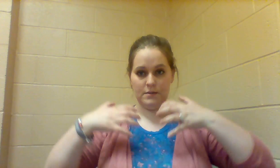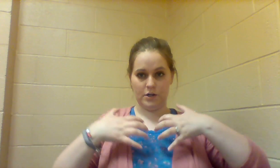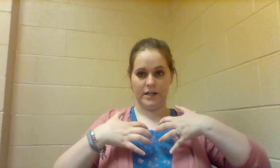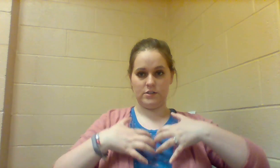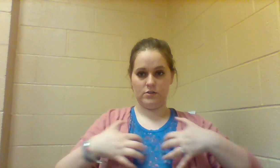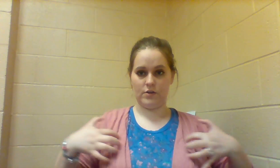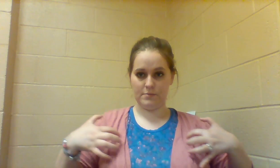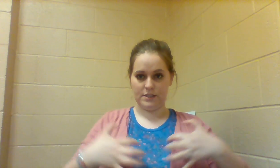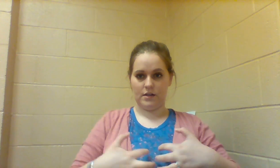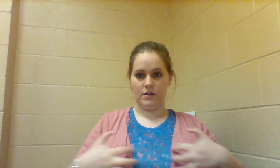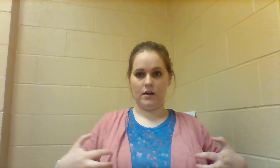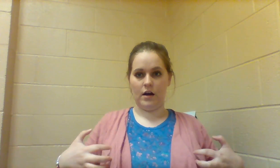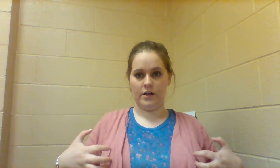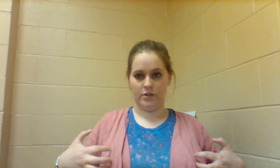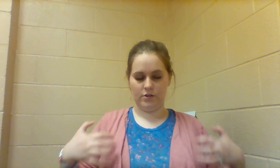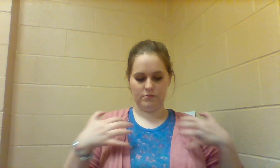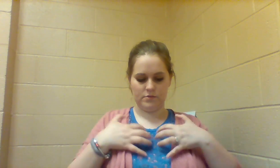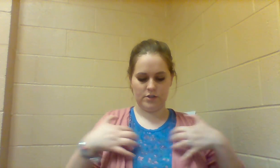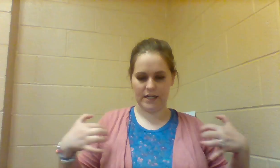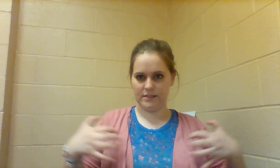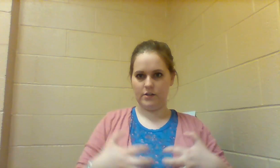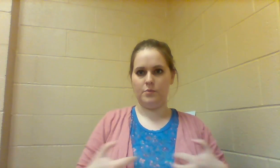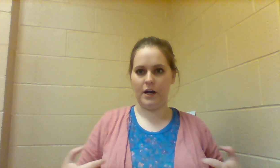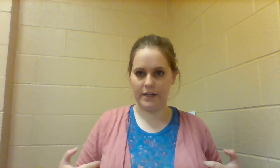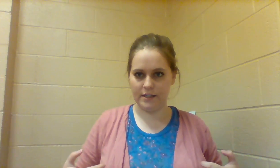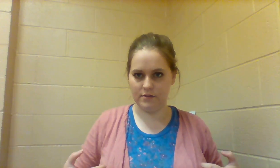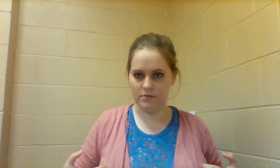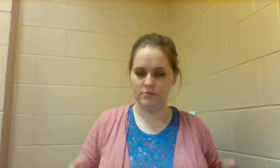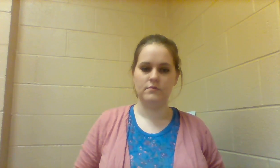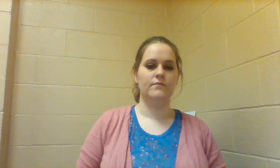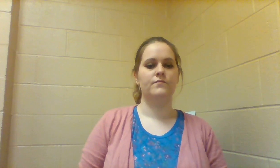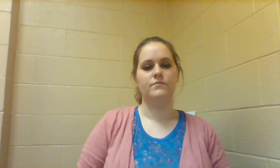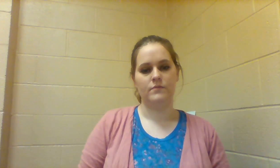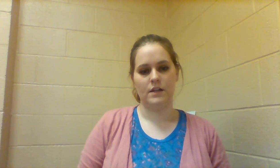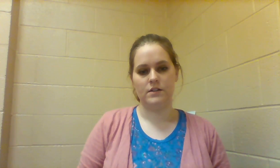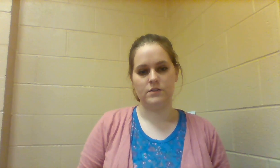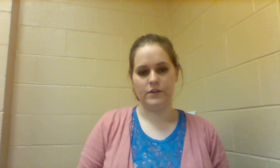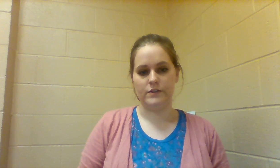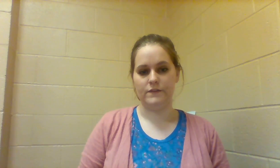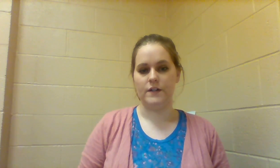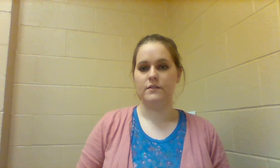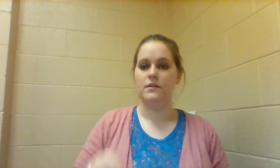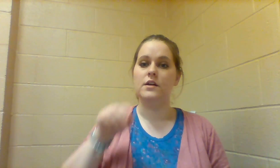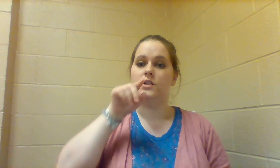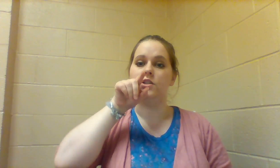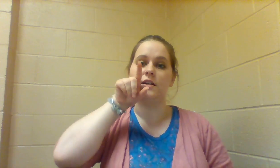ZEBRA is stripes on your chest, on your body they're different